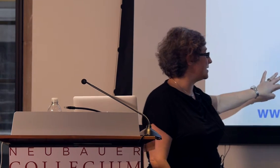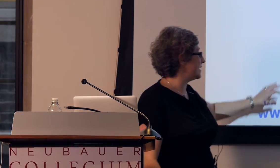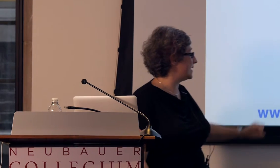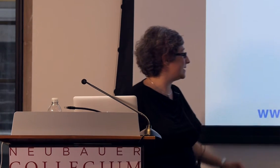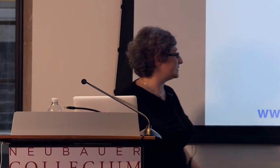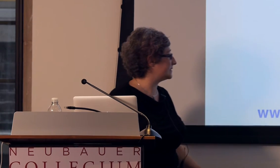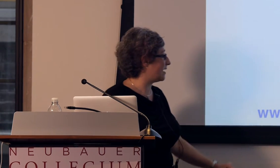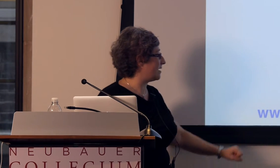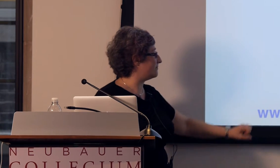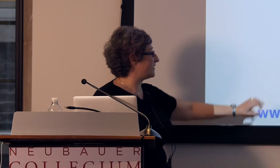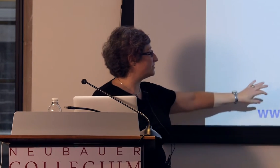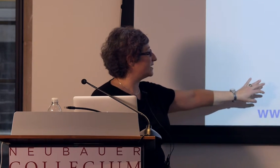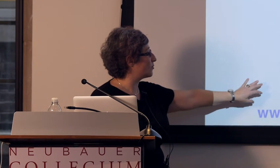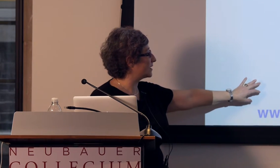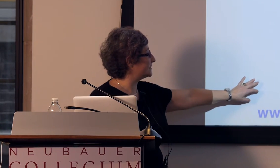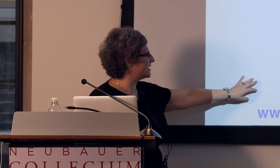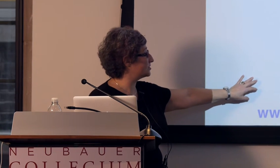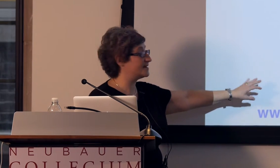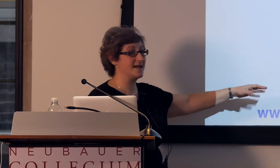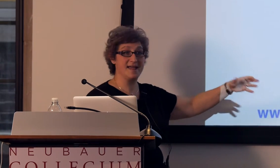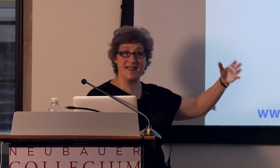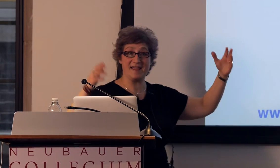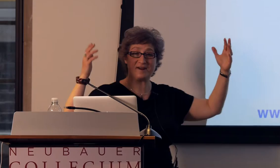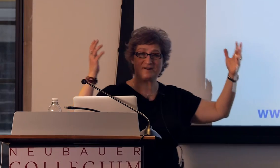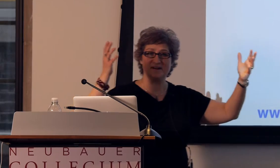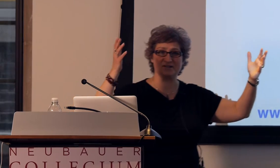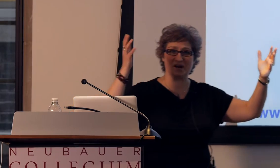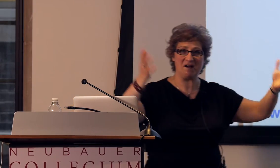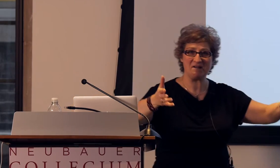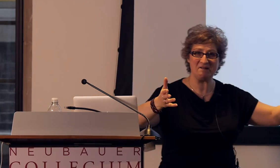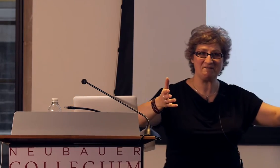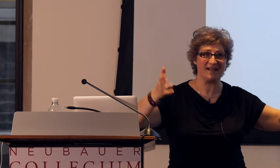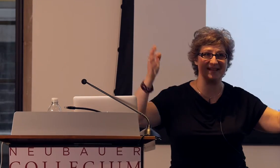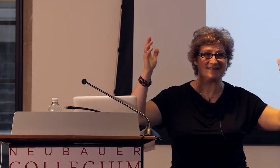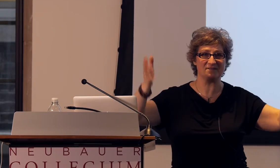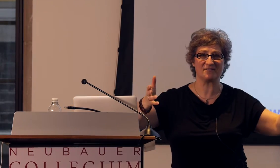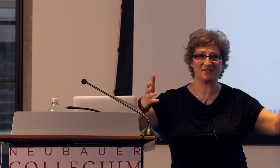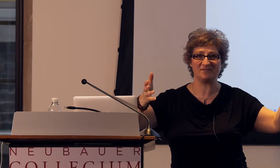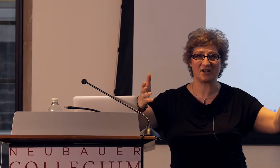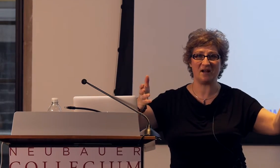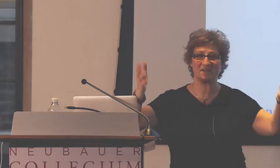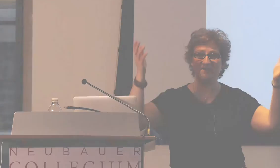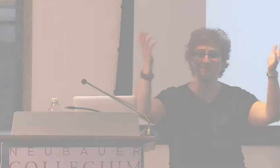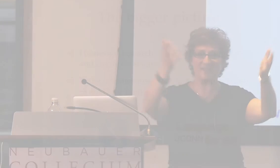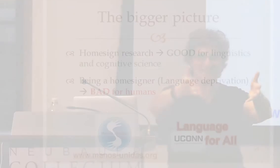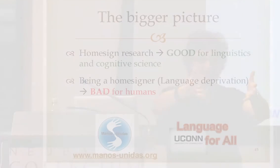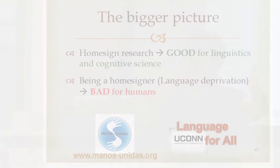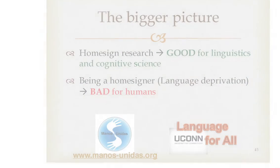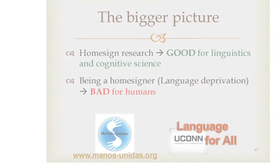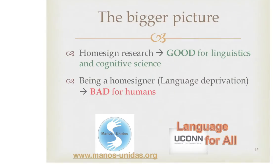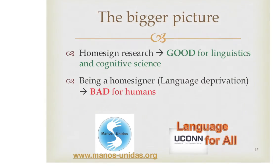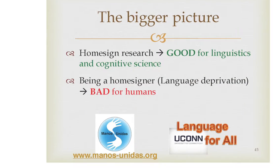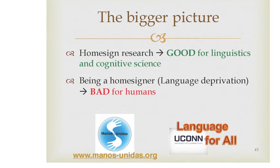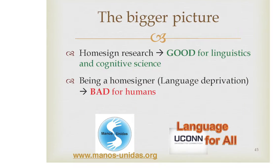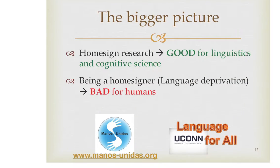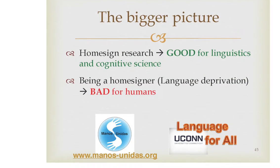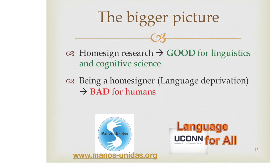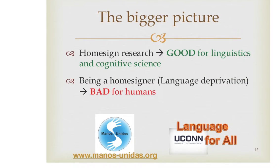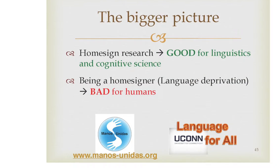One is founding an organization here in Chicago at University of Chicago, in the context of Susan's lab